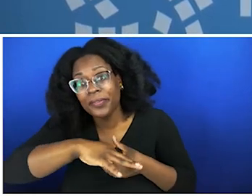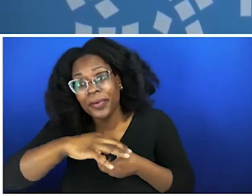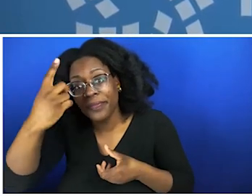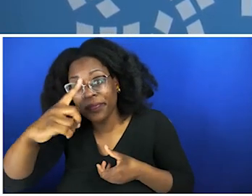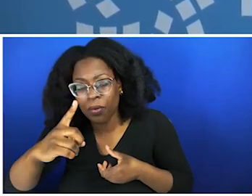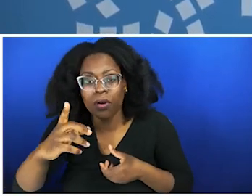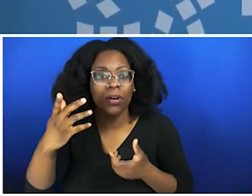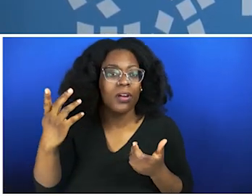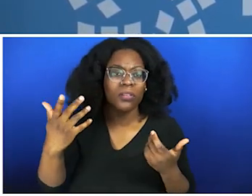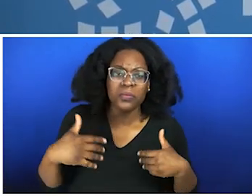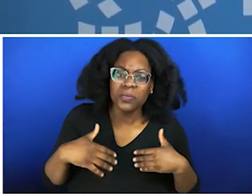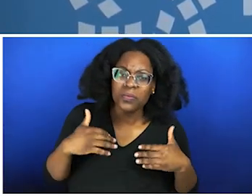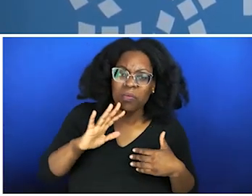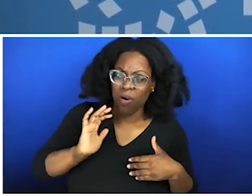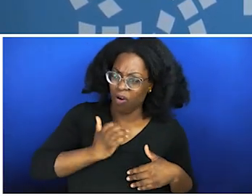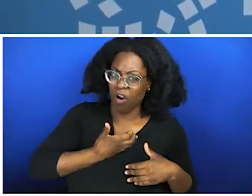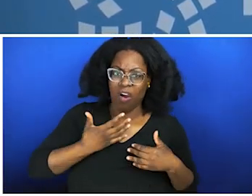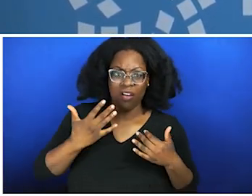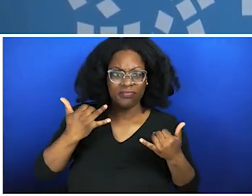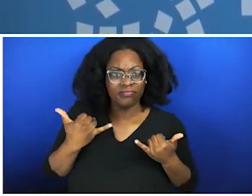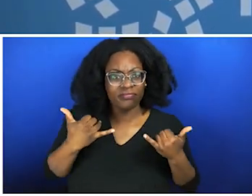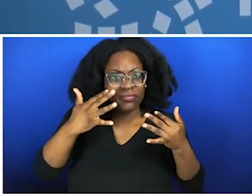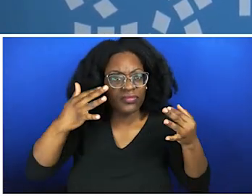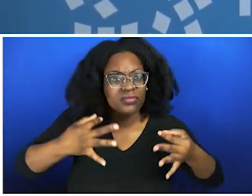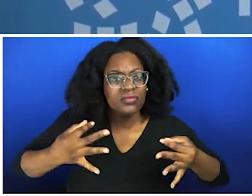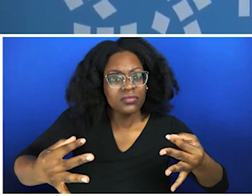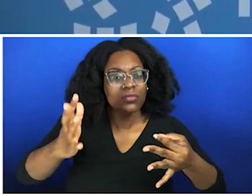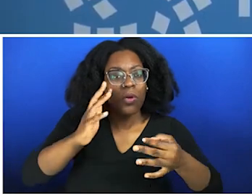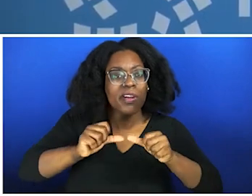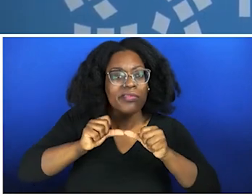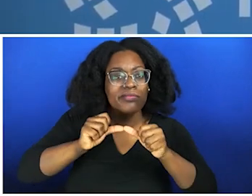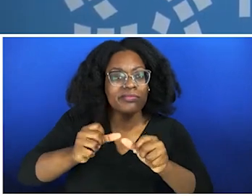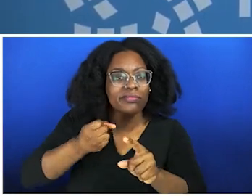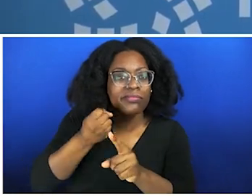whole entire bloodlines. But what does this have to do with technology, and what are the long-term impacts? Let's